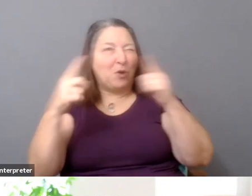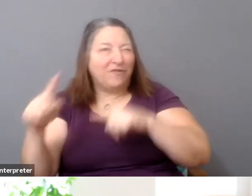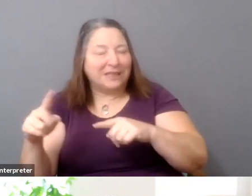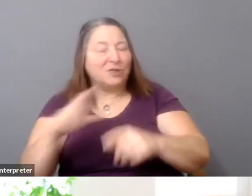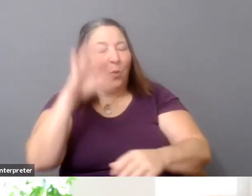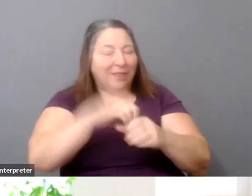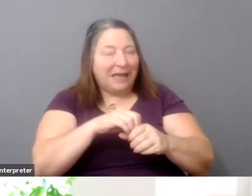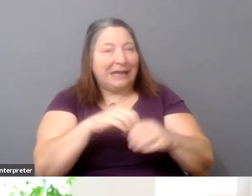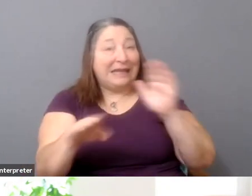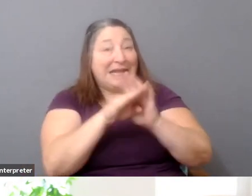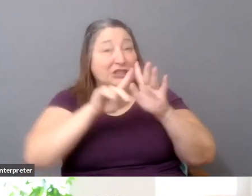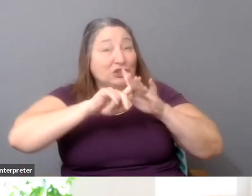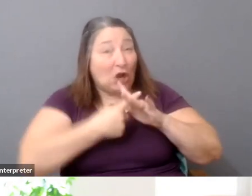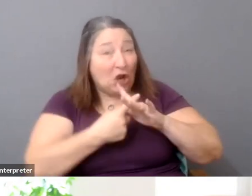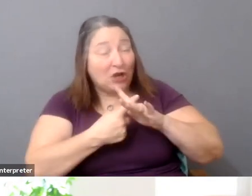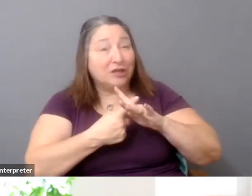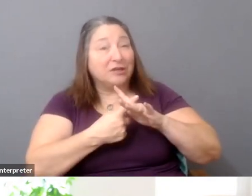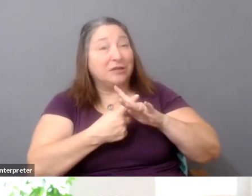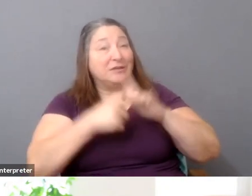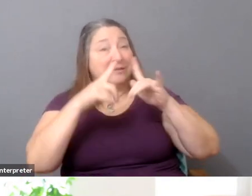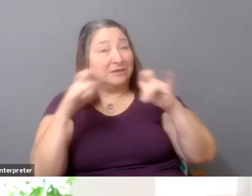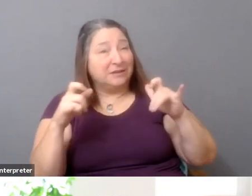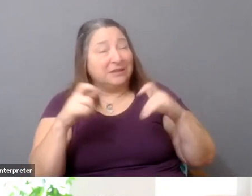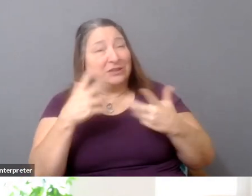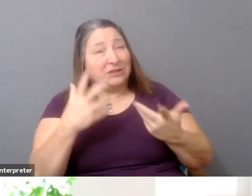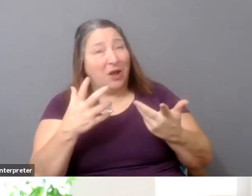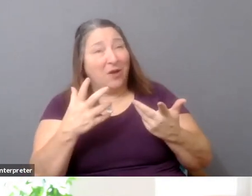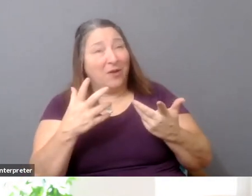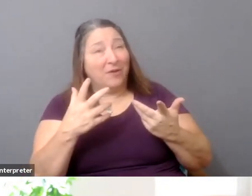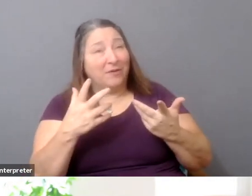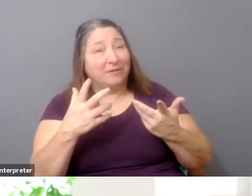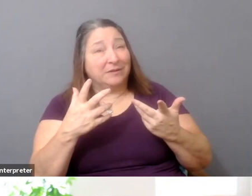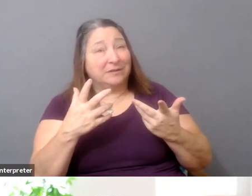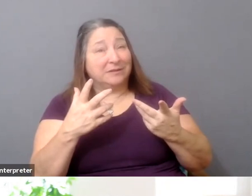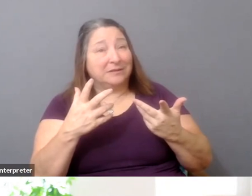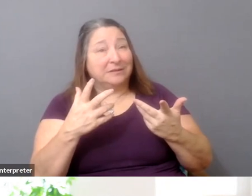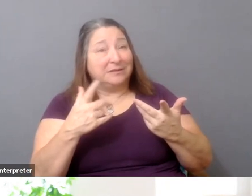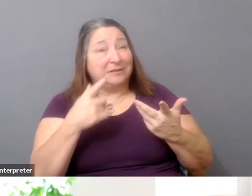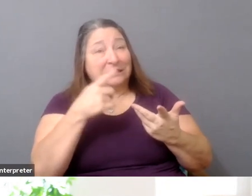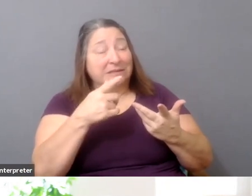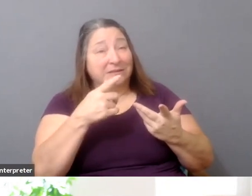of when precarity becomes too intense that, you know,